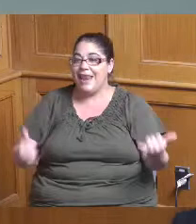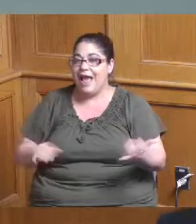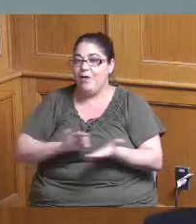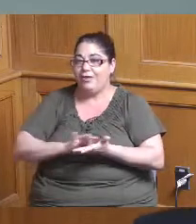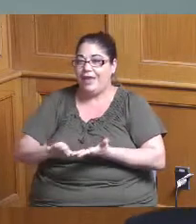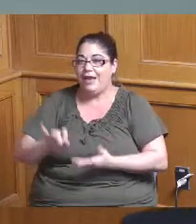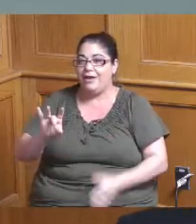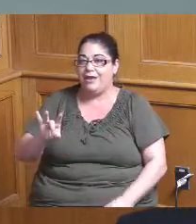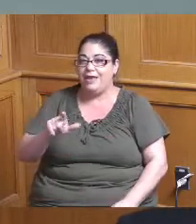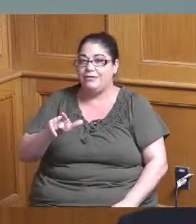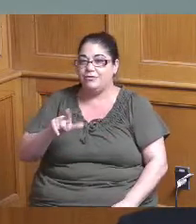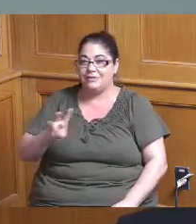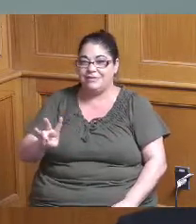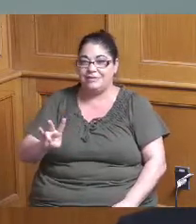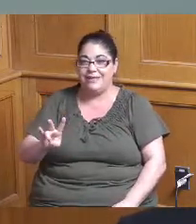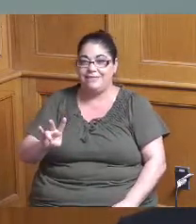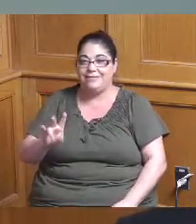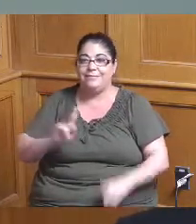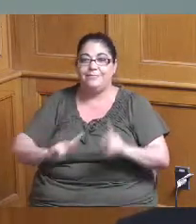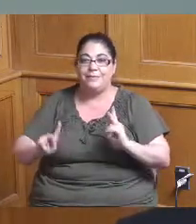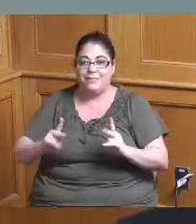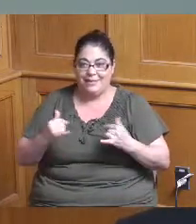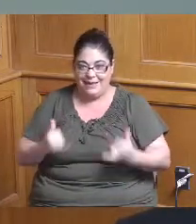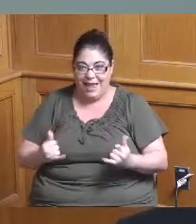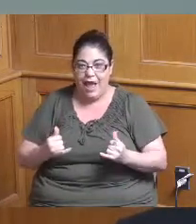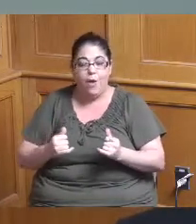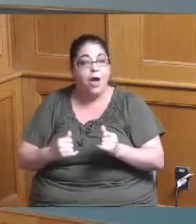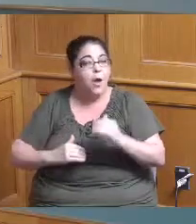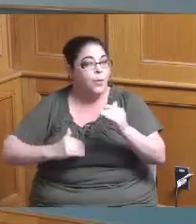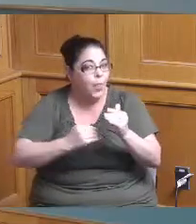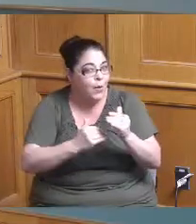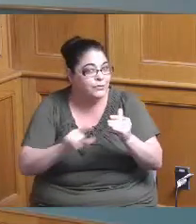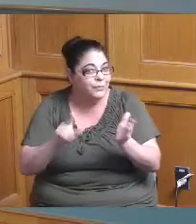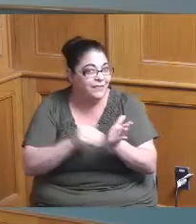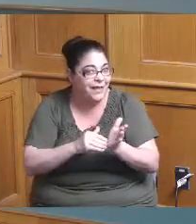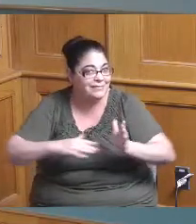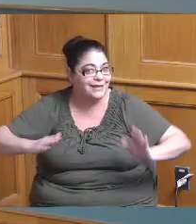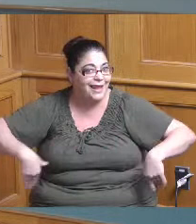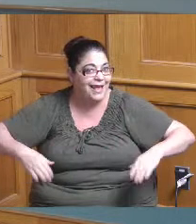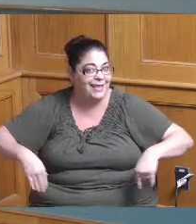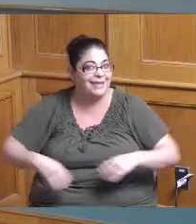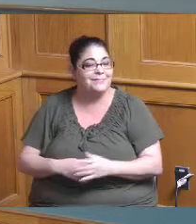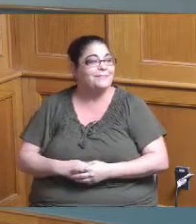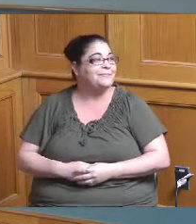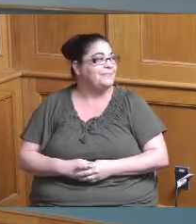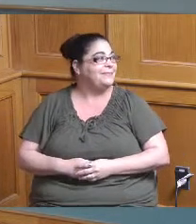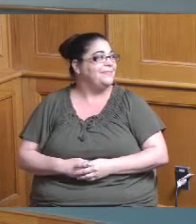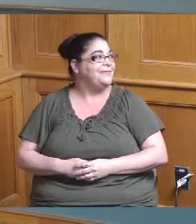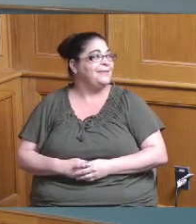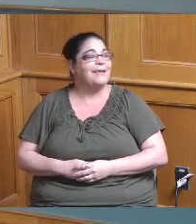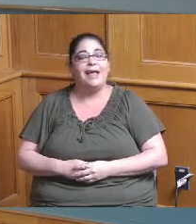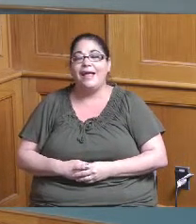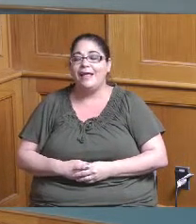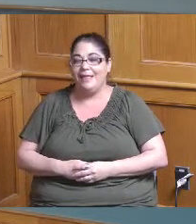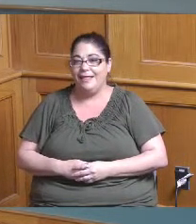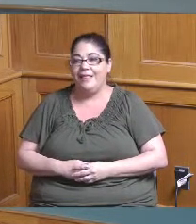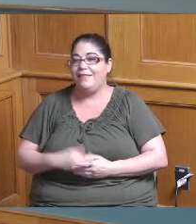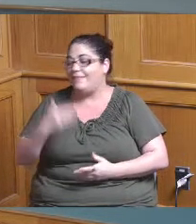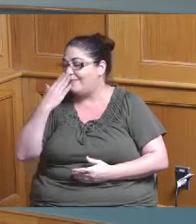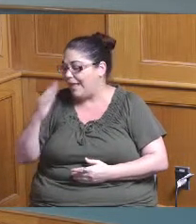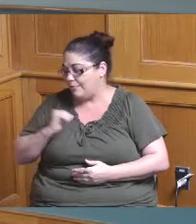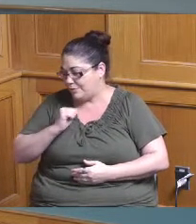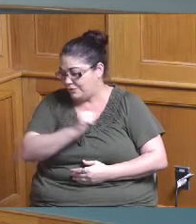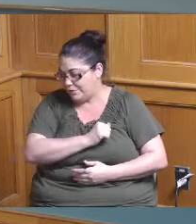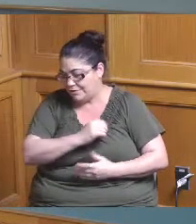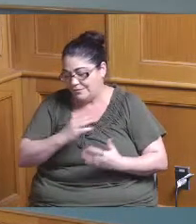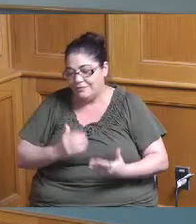it's so close well so I think administration for coming but I know we've all said that those